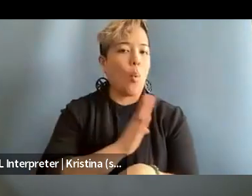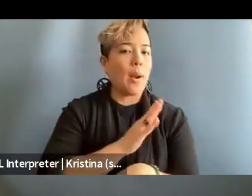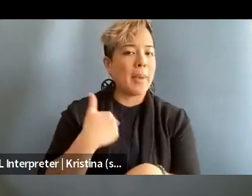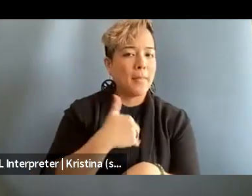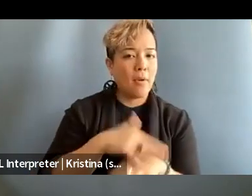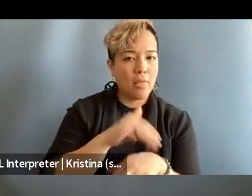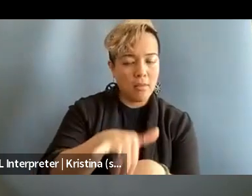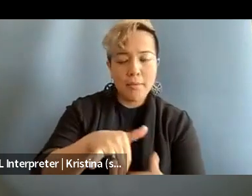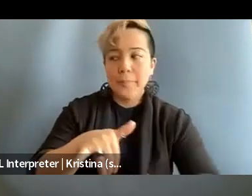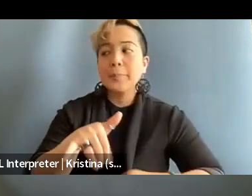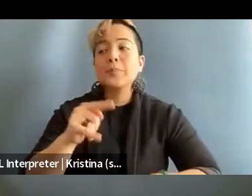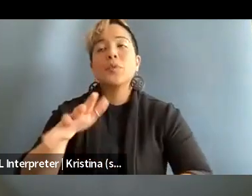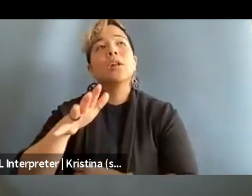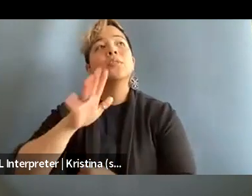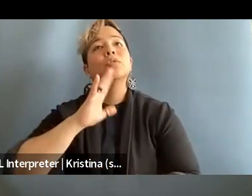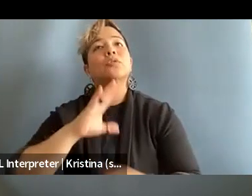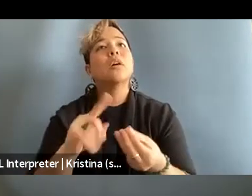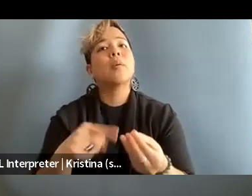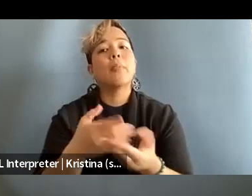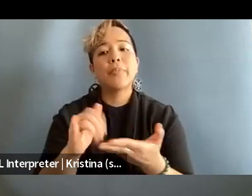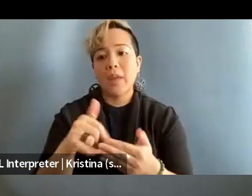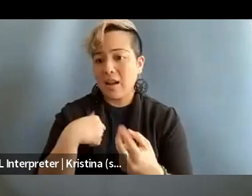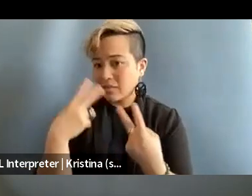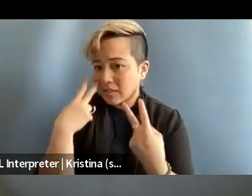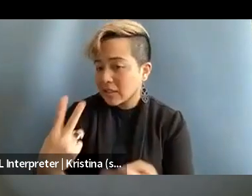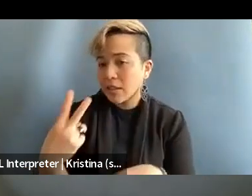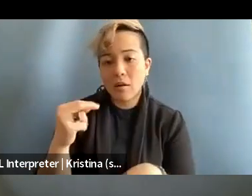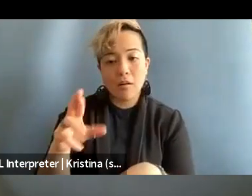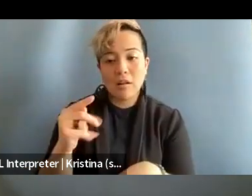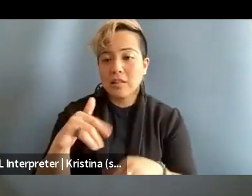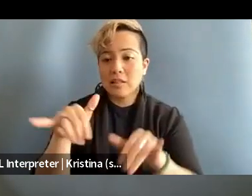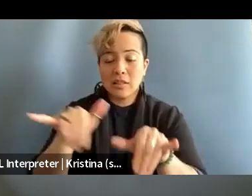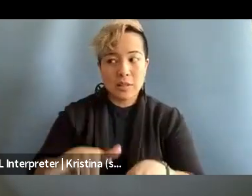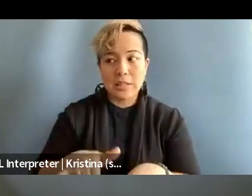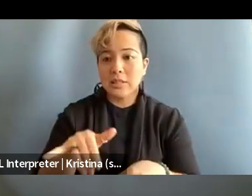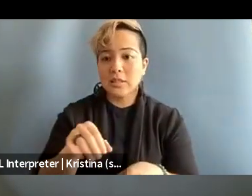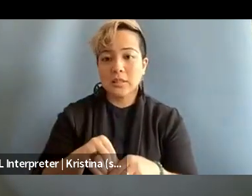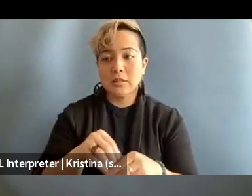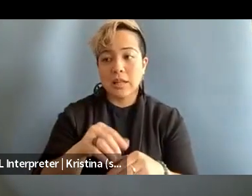So to kind of talk about things that I've seen or the similarities and differences,